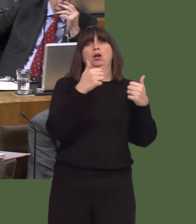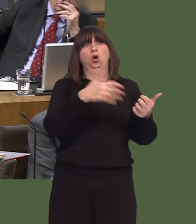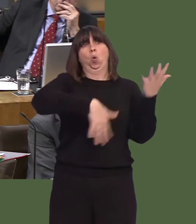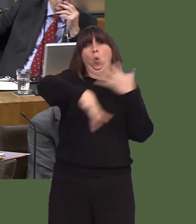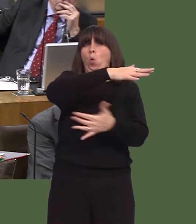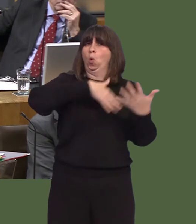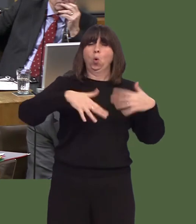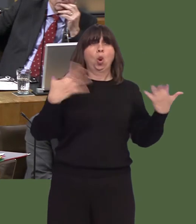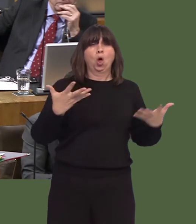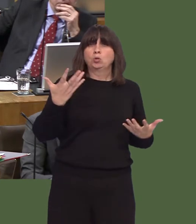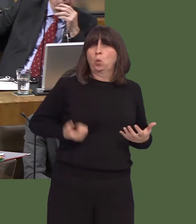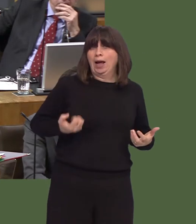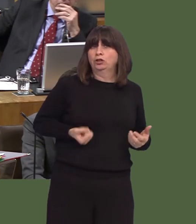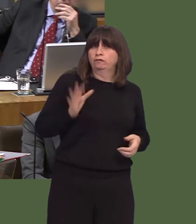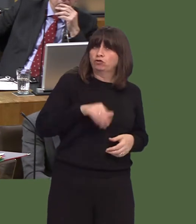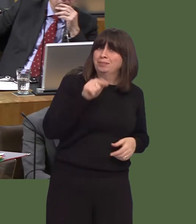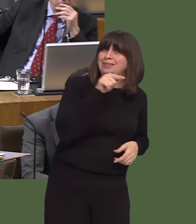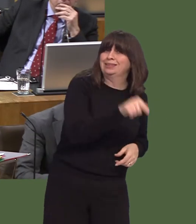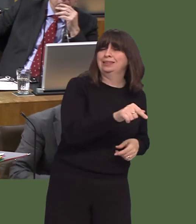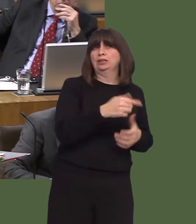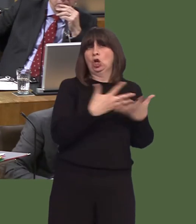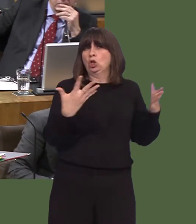hollbwysig bod y gwaith yn parhau.